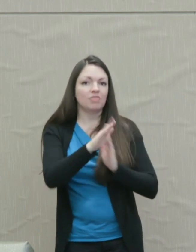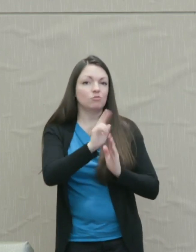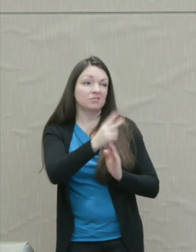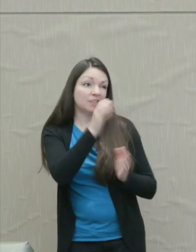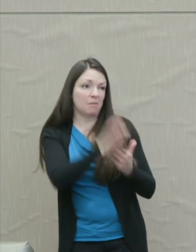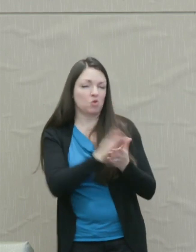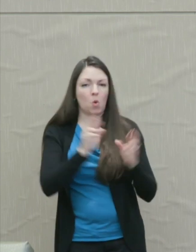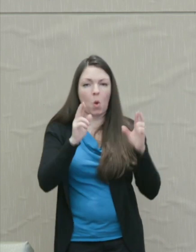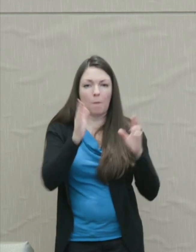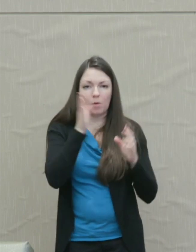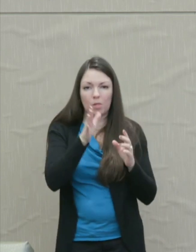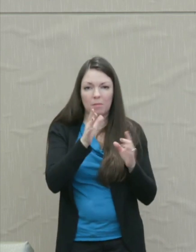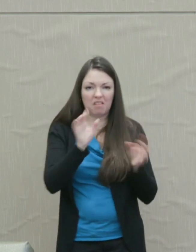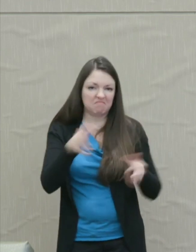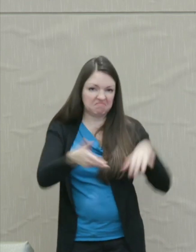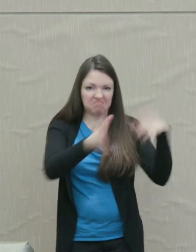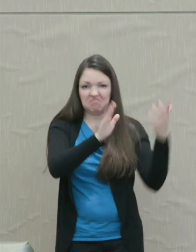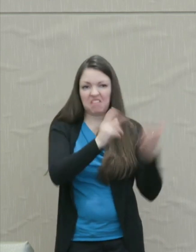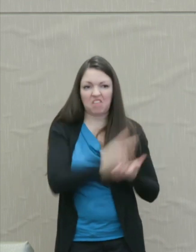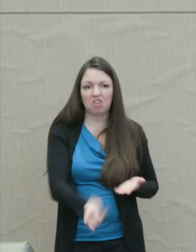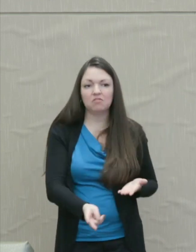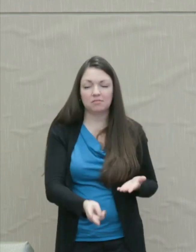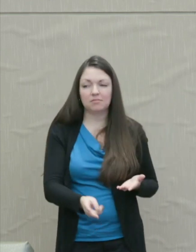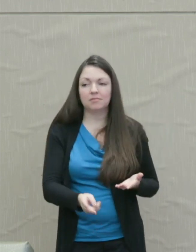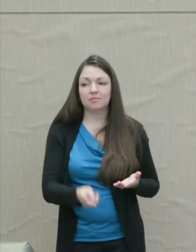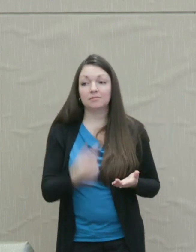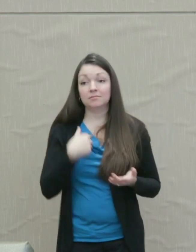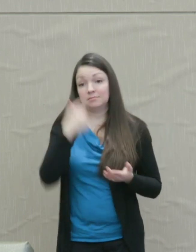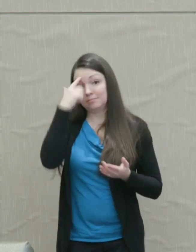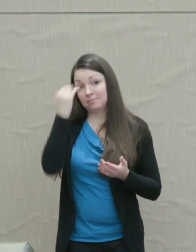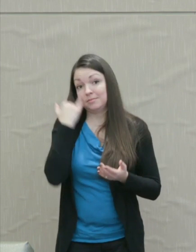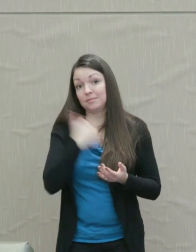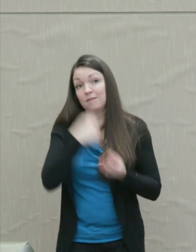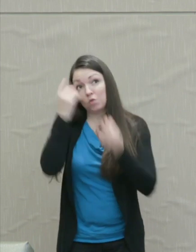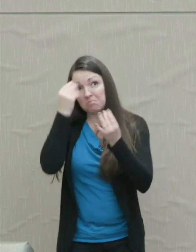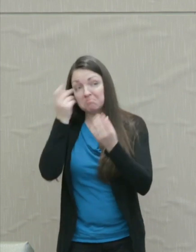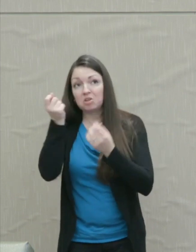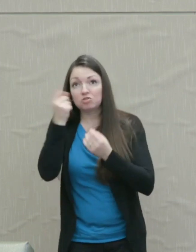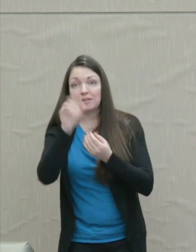I think if we understand the wish in this broad way, Aristotle's right.